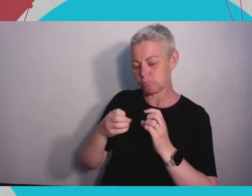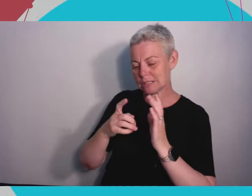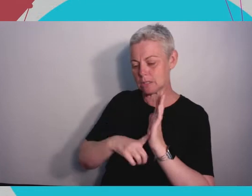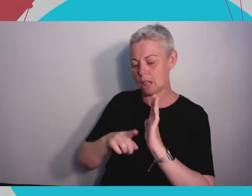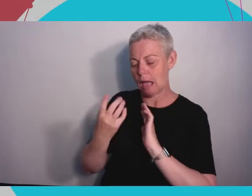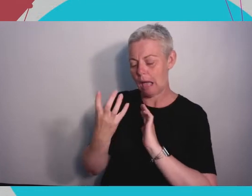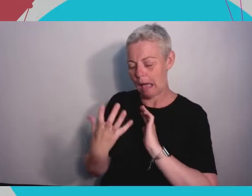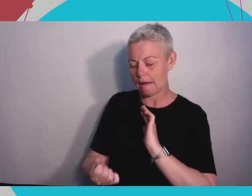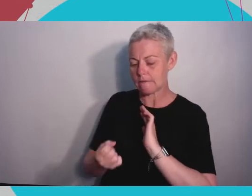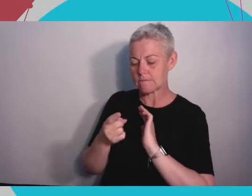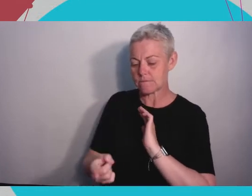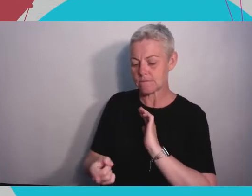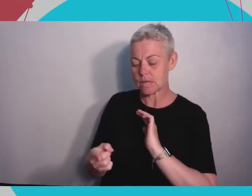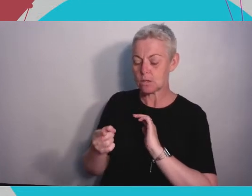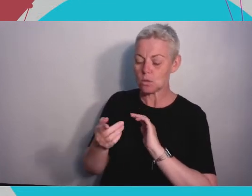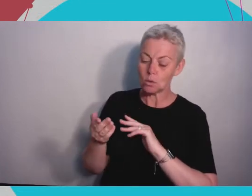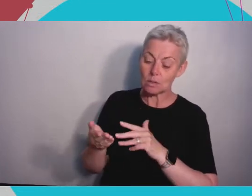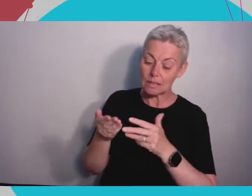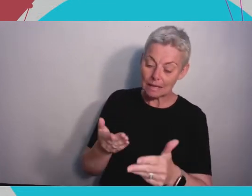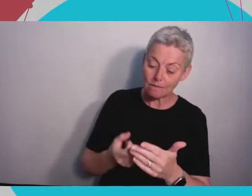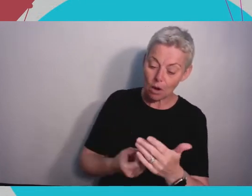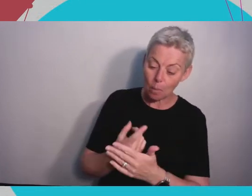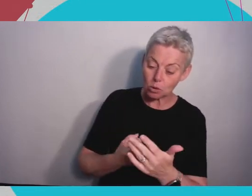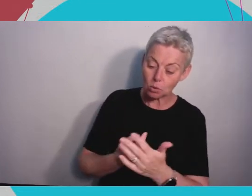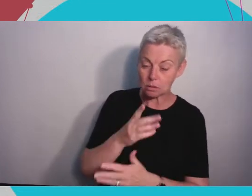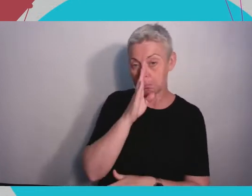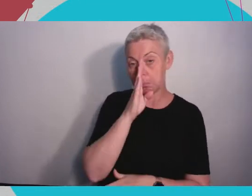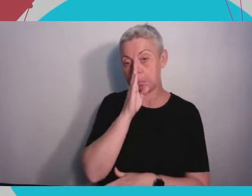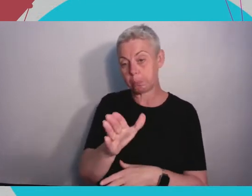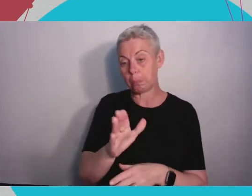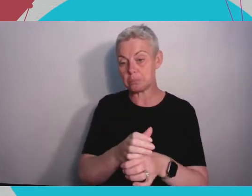things that were not just the straight degree. So I also did an enterprise module on sort